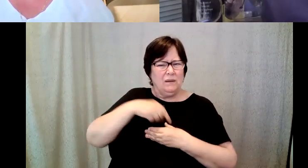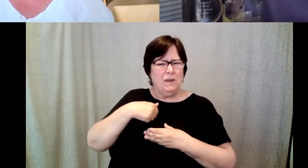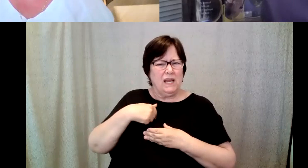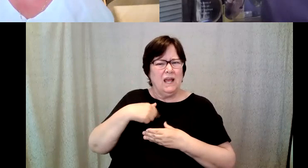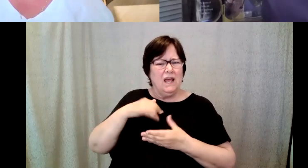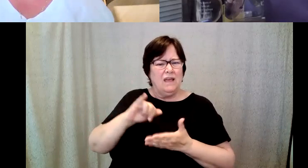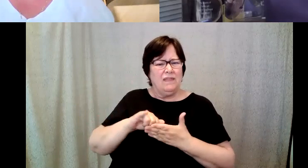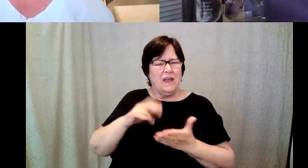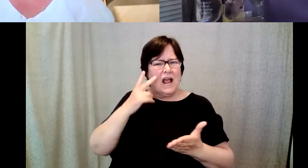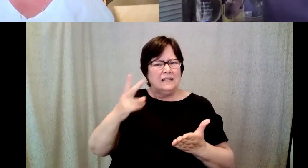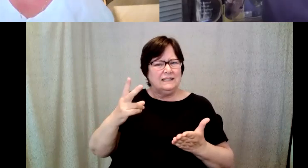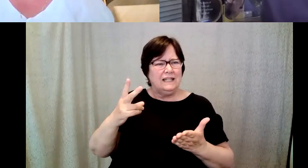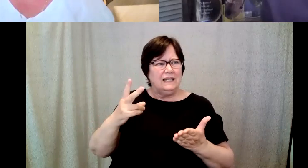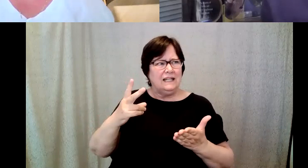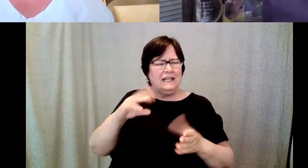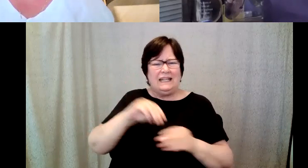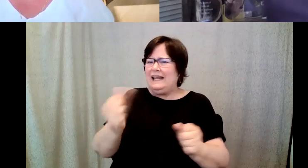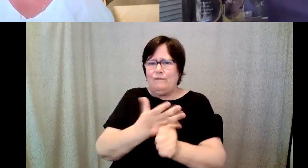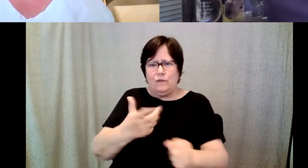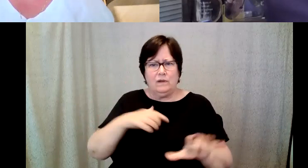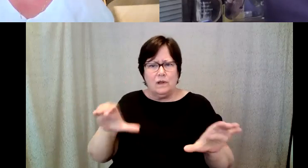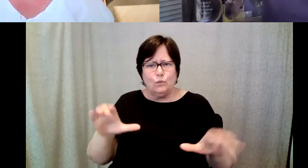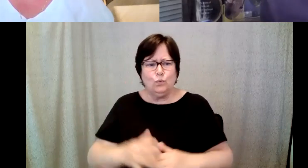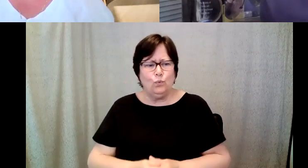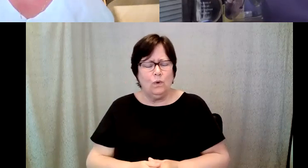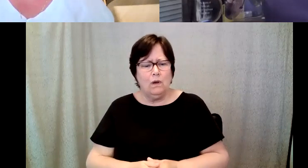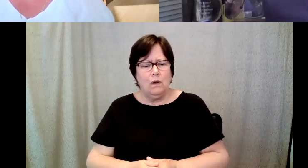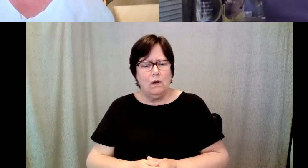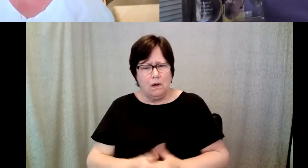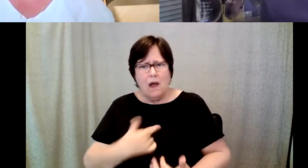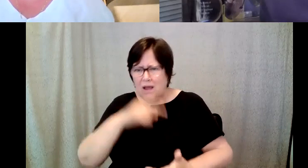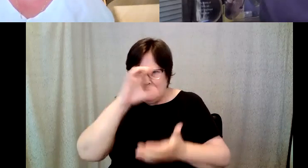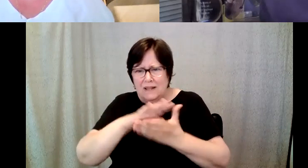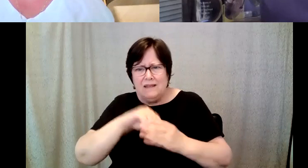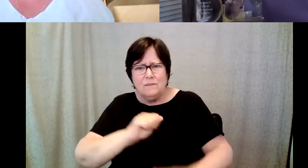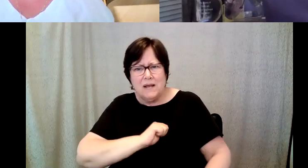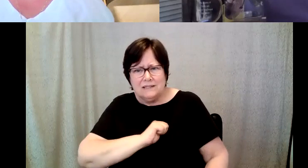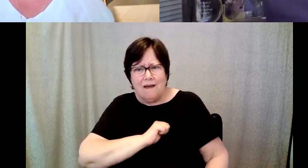through all of the things that I've done, which is that belief in myself and also no